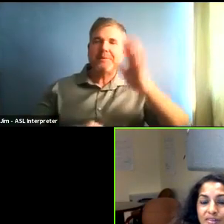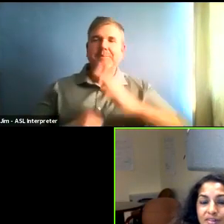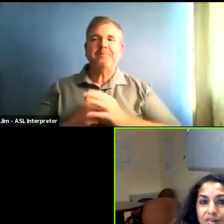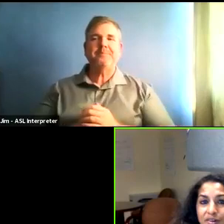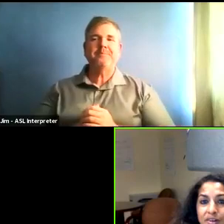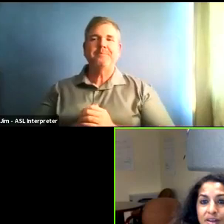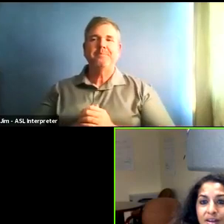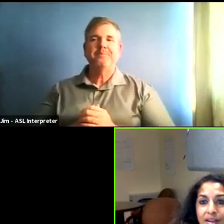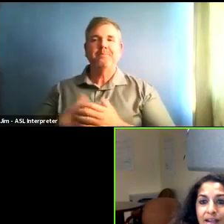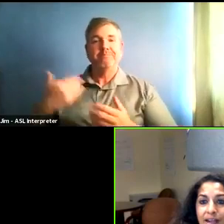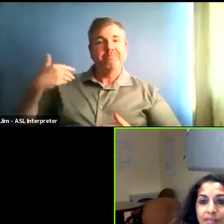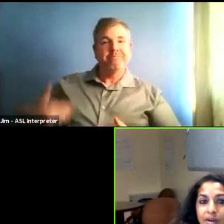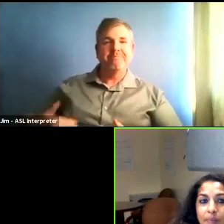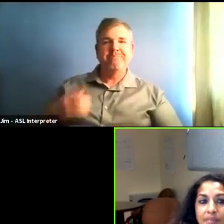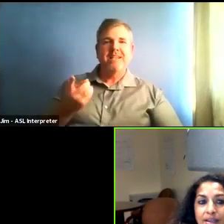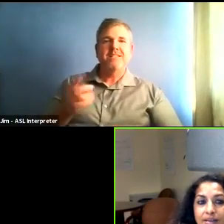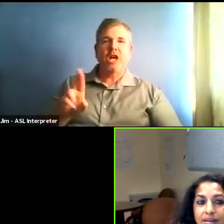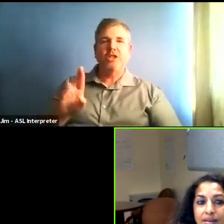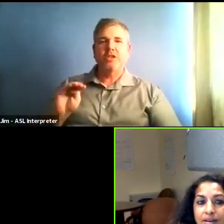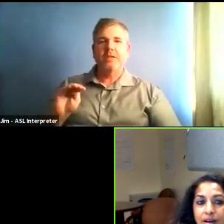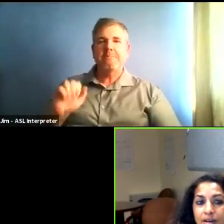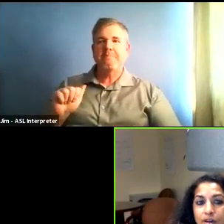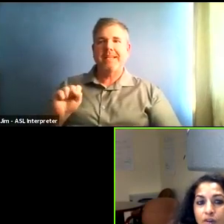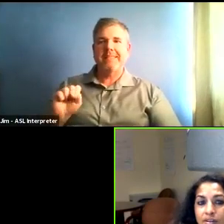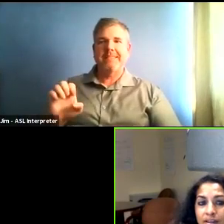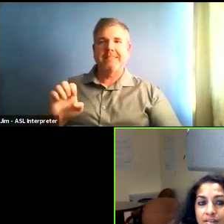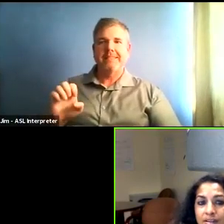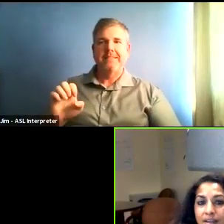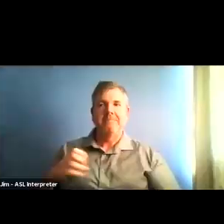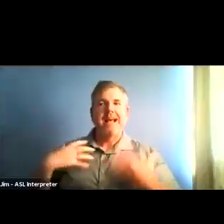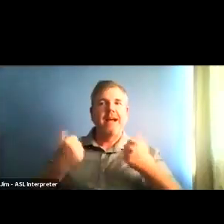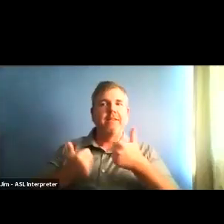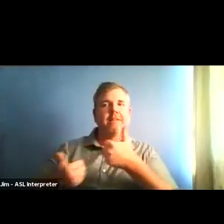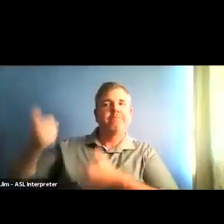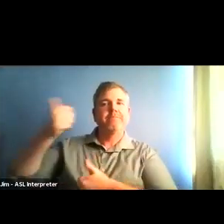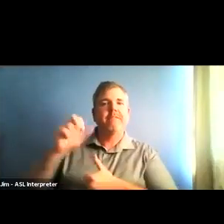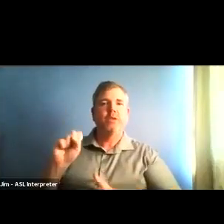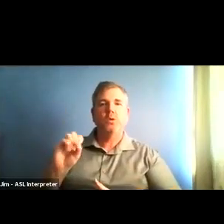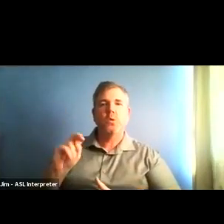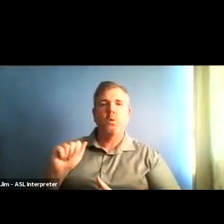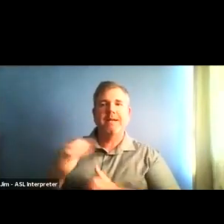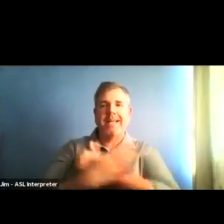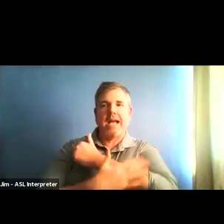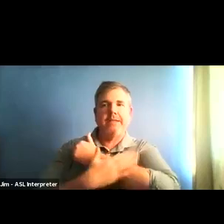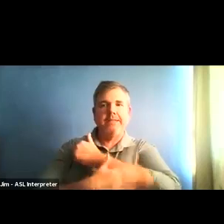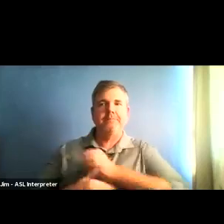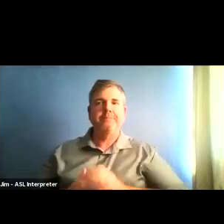officer, and I have an update on covid-19 cases. As of September 22nd,